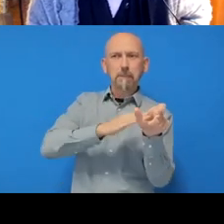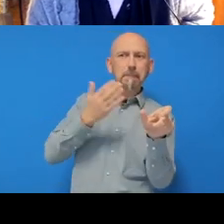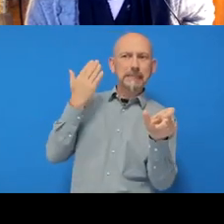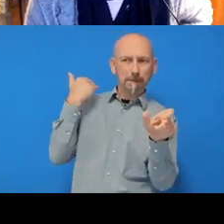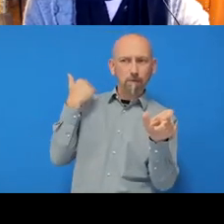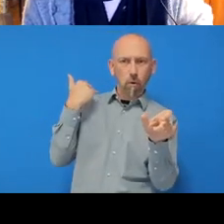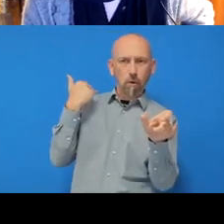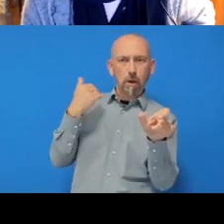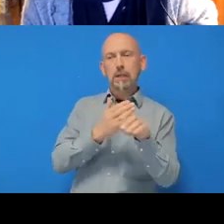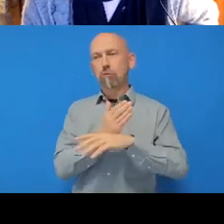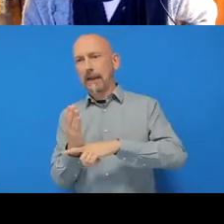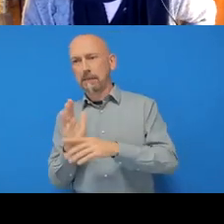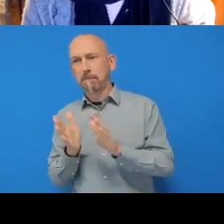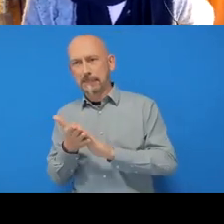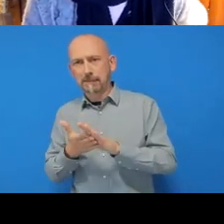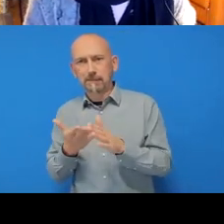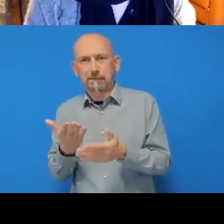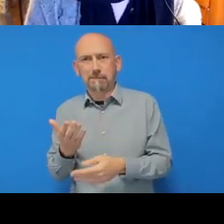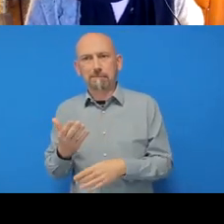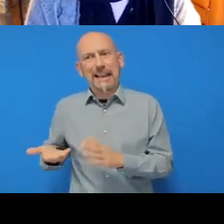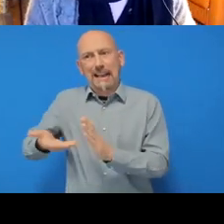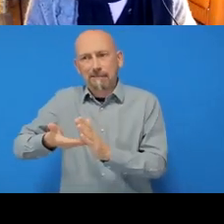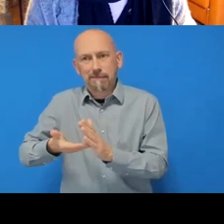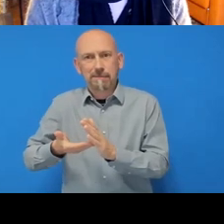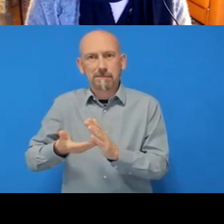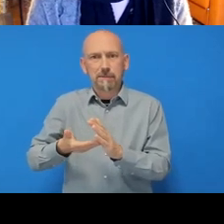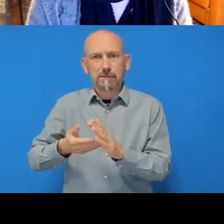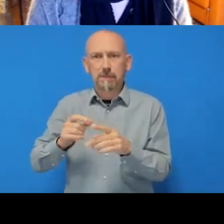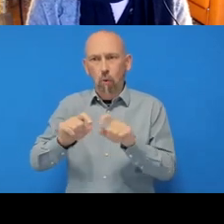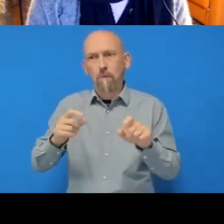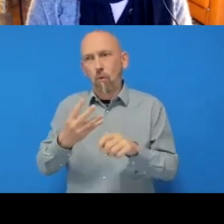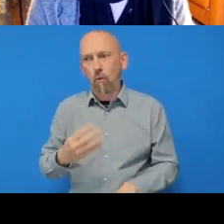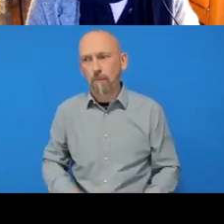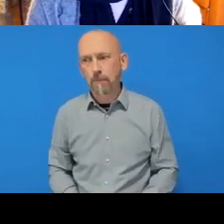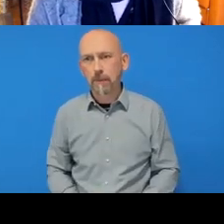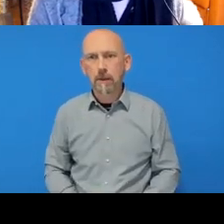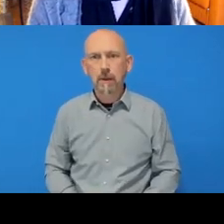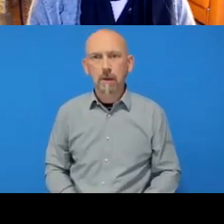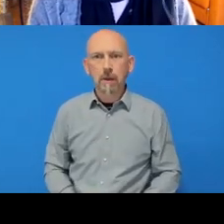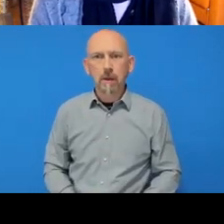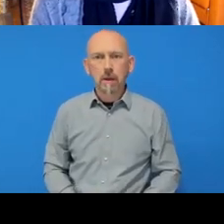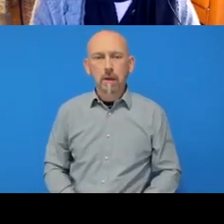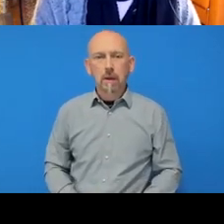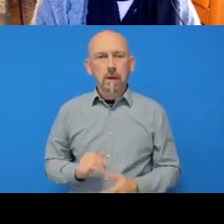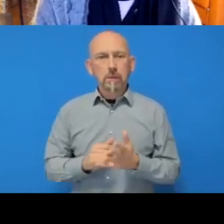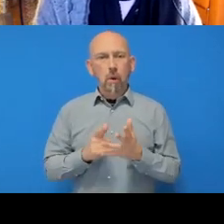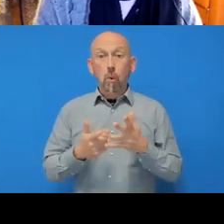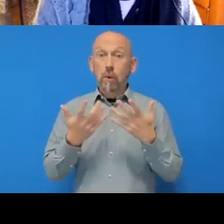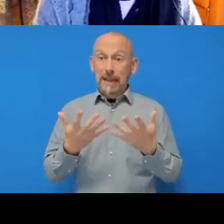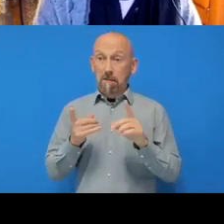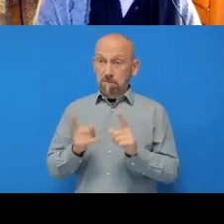something has been added on row four. And so we still haven't- we need to now commit this, okay?